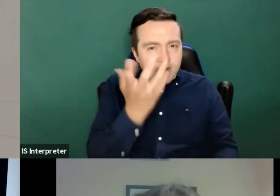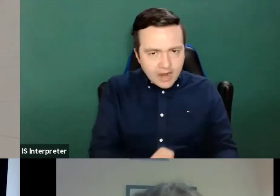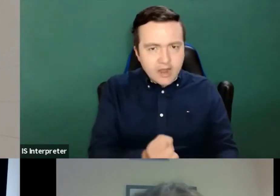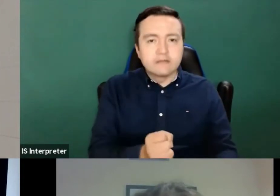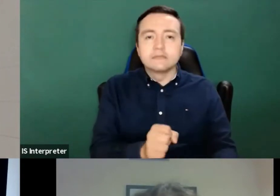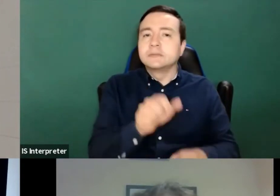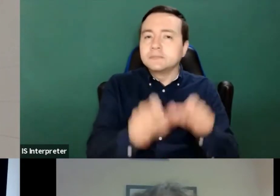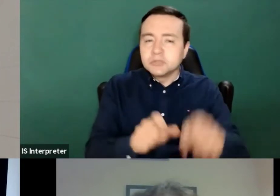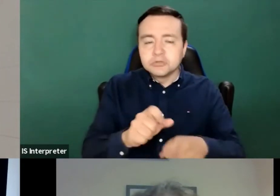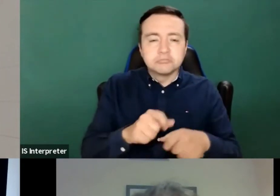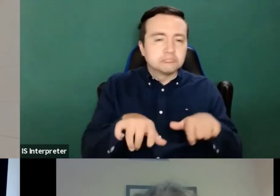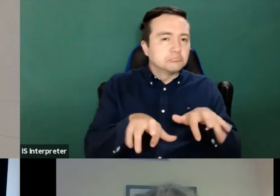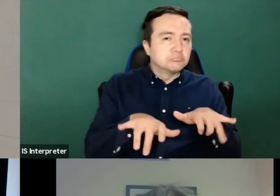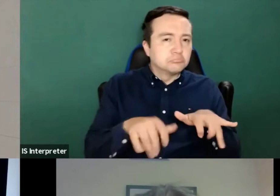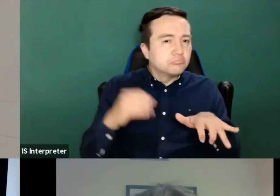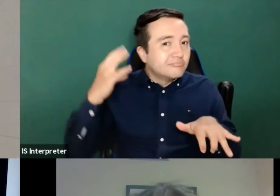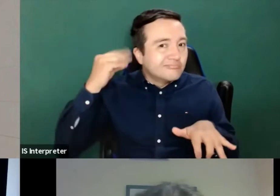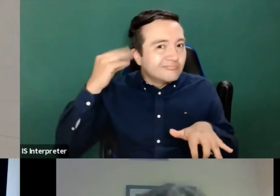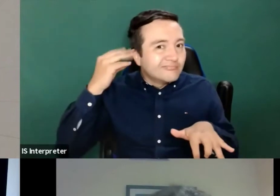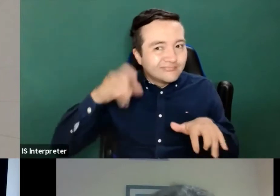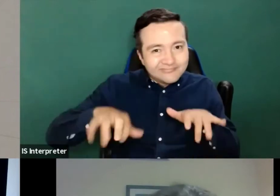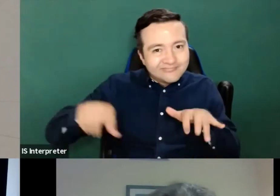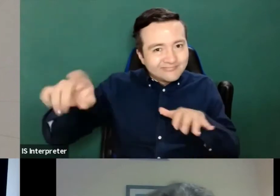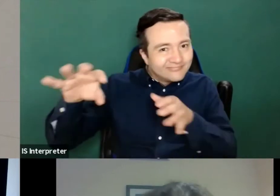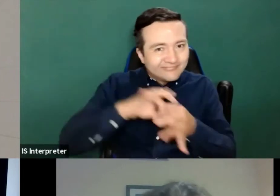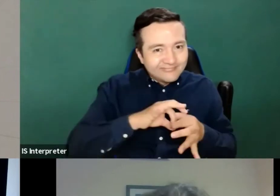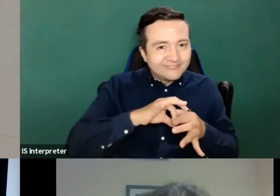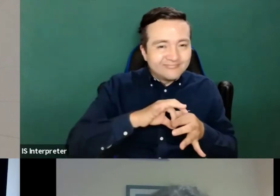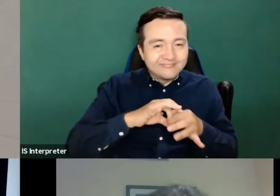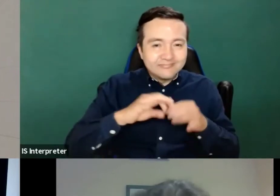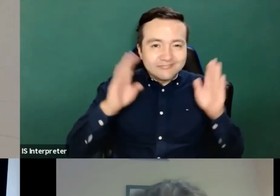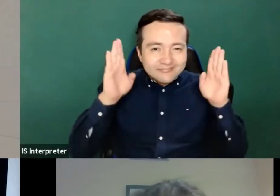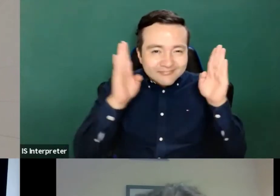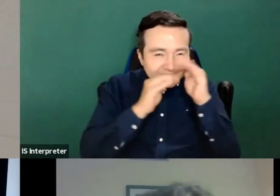readers who are those who suffer from color blindness, or those who use the keyboard only